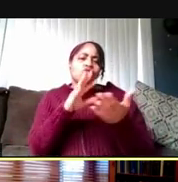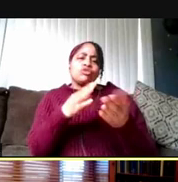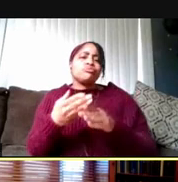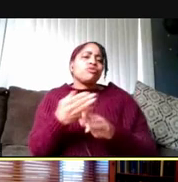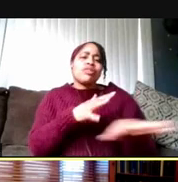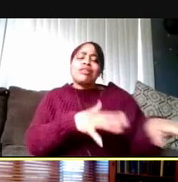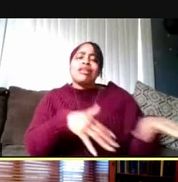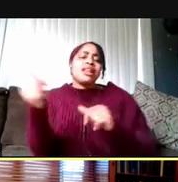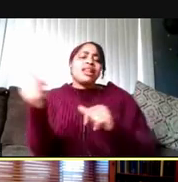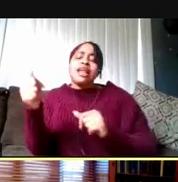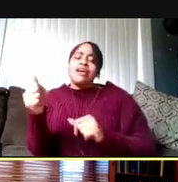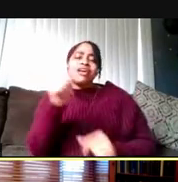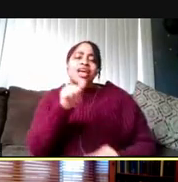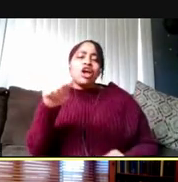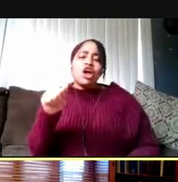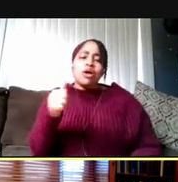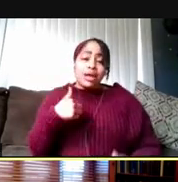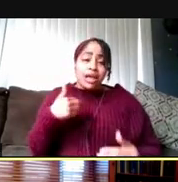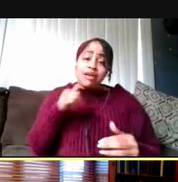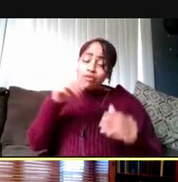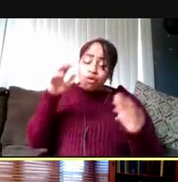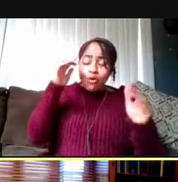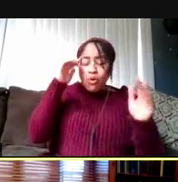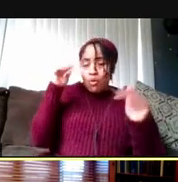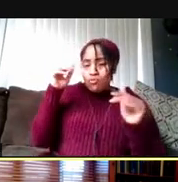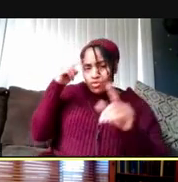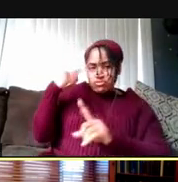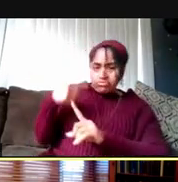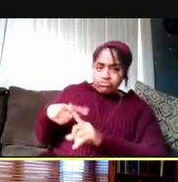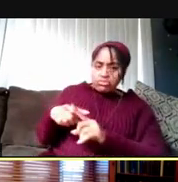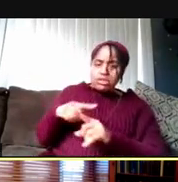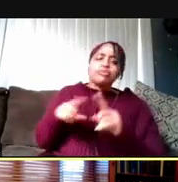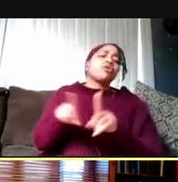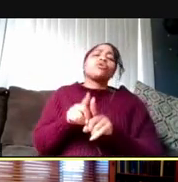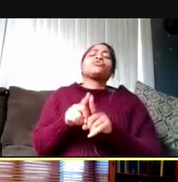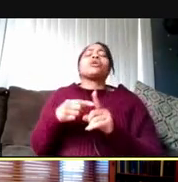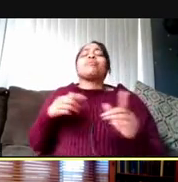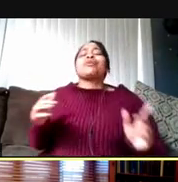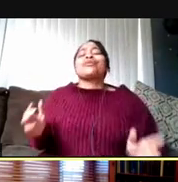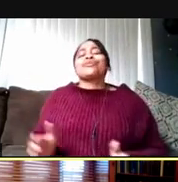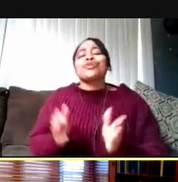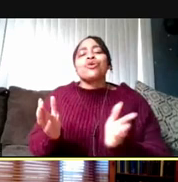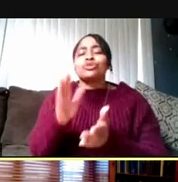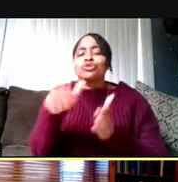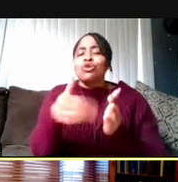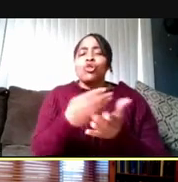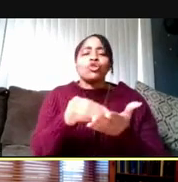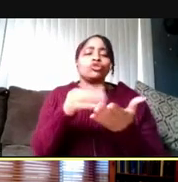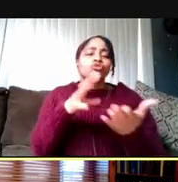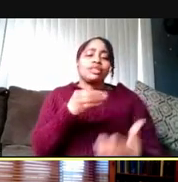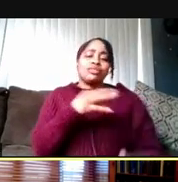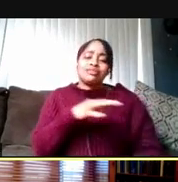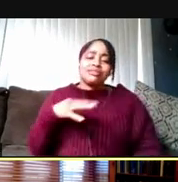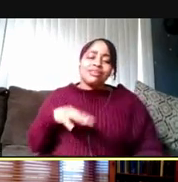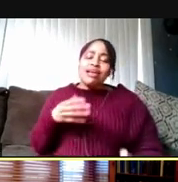So I remain hopeful, but I also in saying that encourage all of our students and our faculty and staff